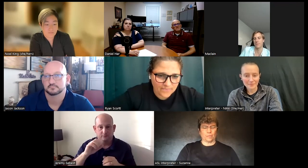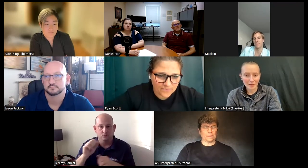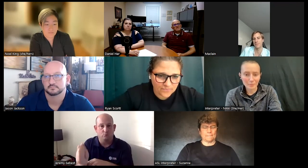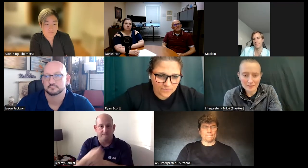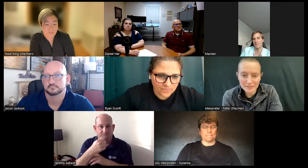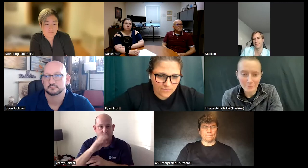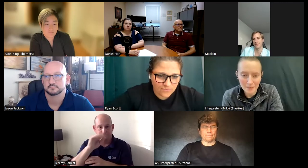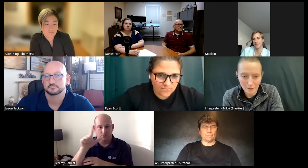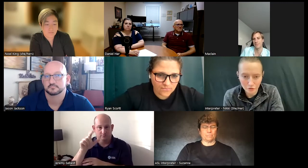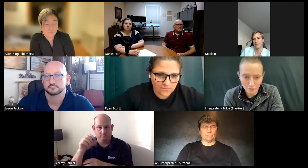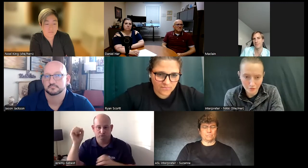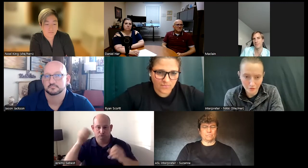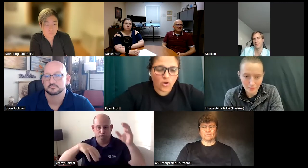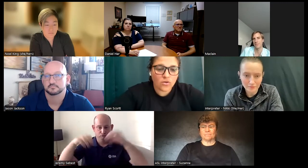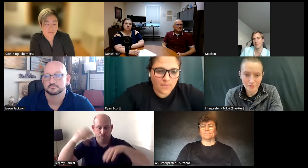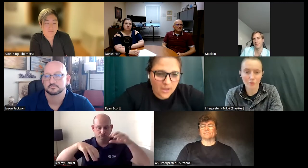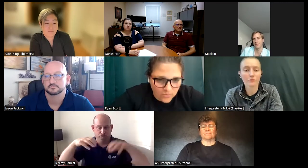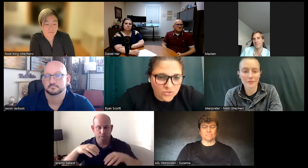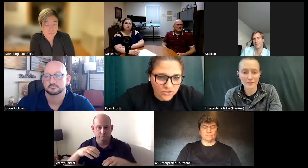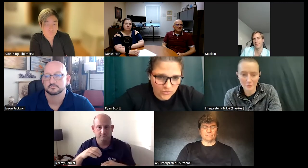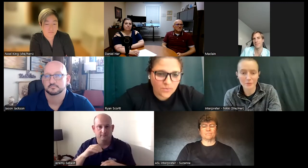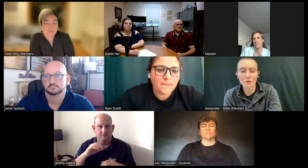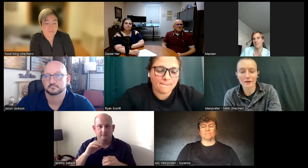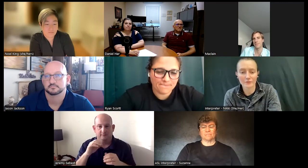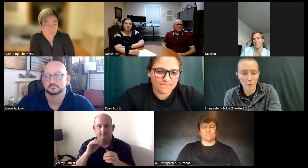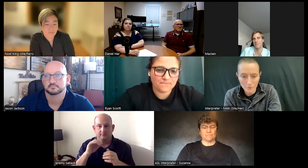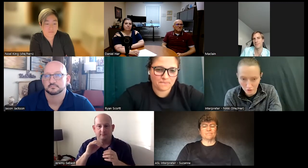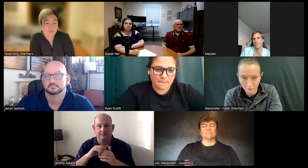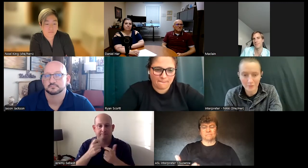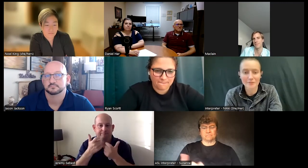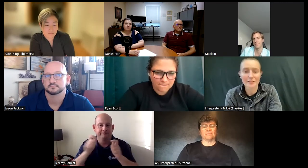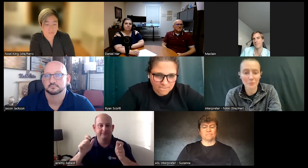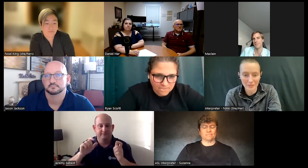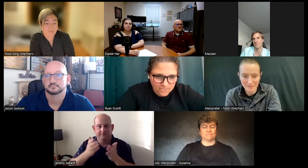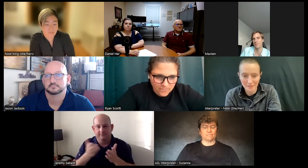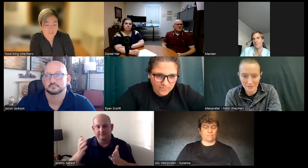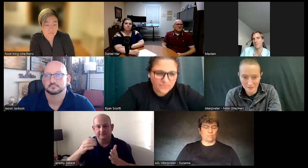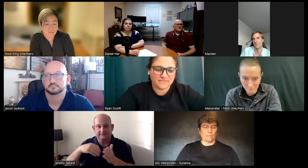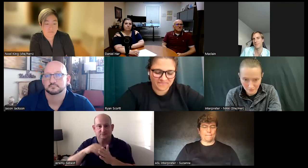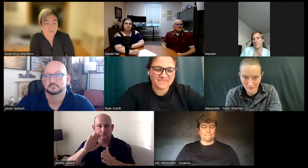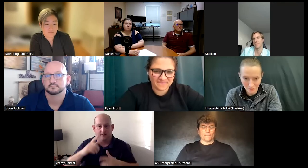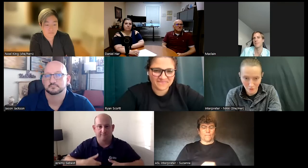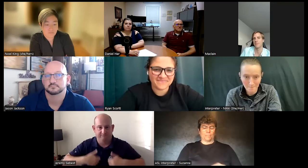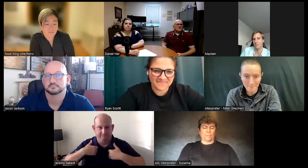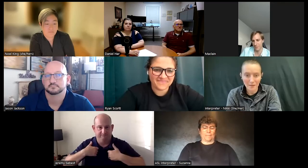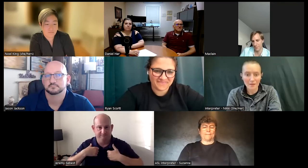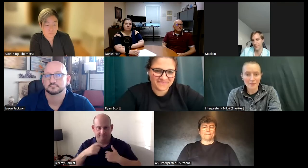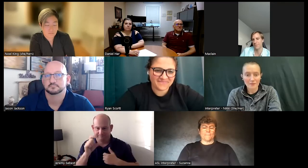I believe it's the Mayo jar Theory so for example you have a whole bunch of golf balls and you place them in this in this jar